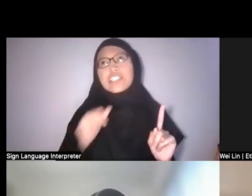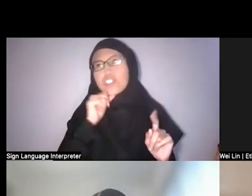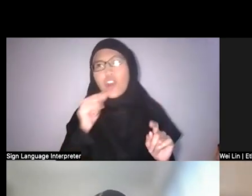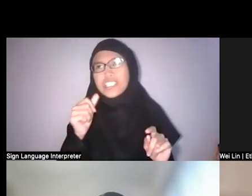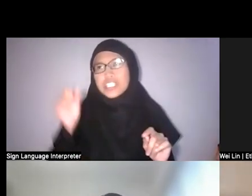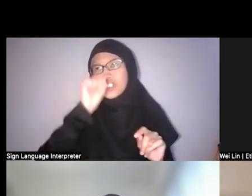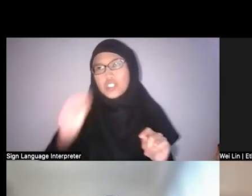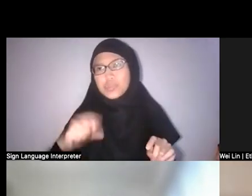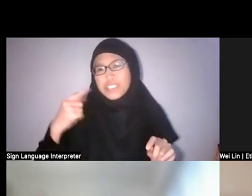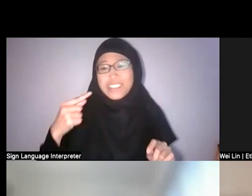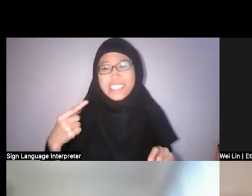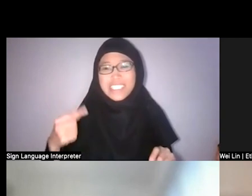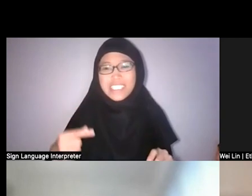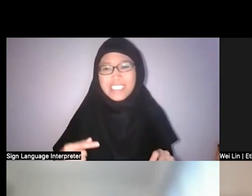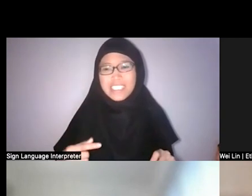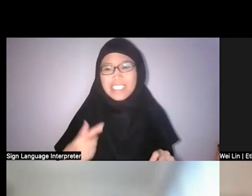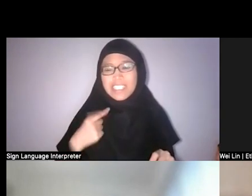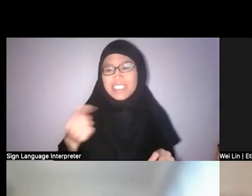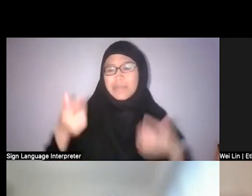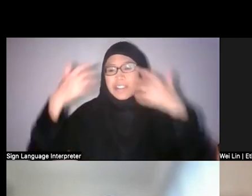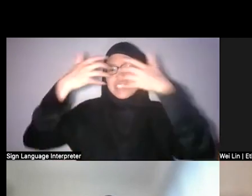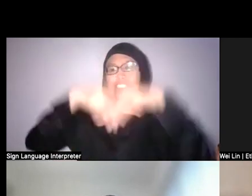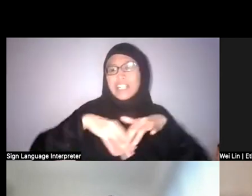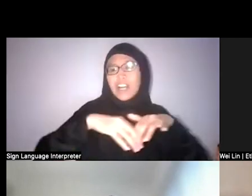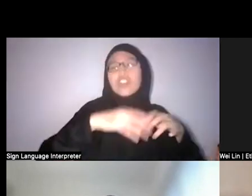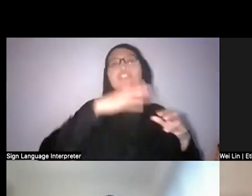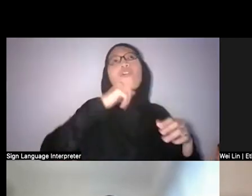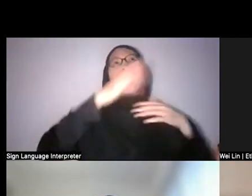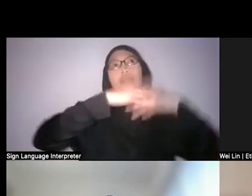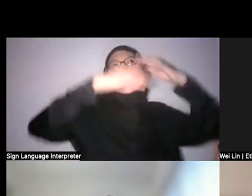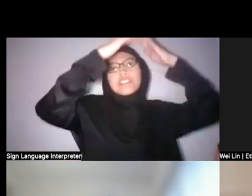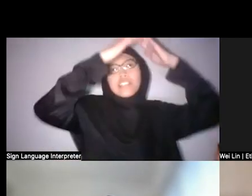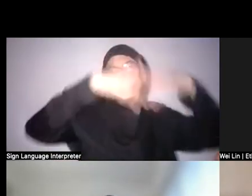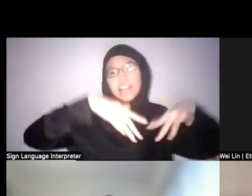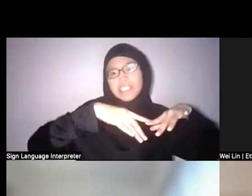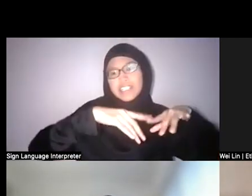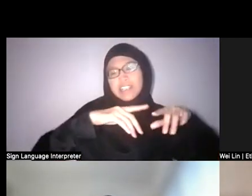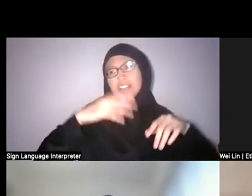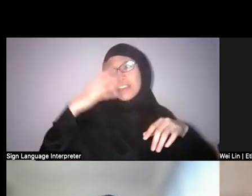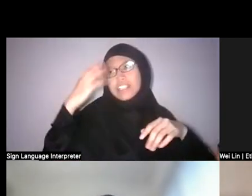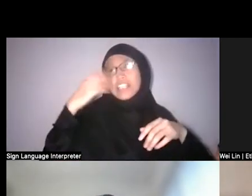In the way that they are tearing down old buildings that are still functional to build new green buildings.